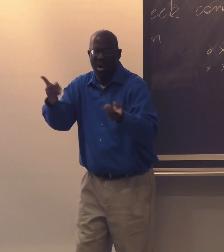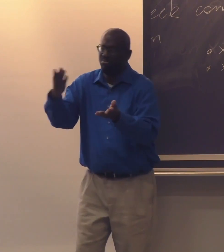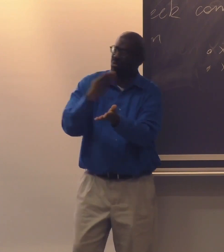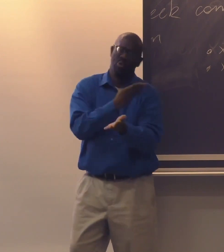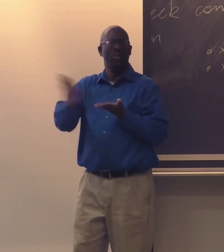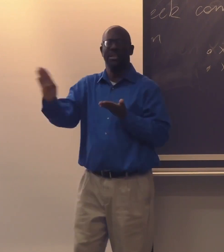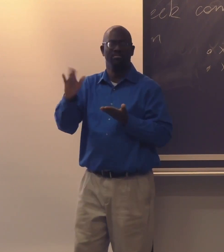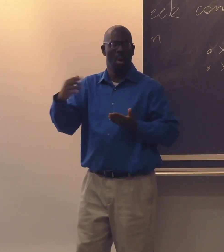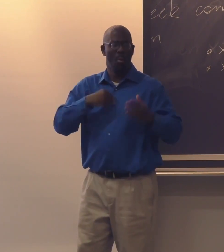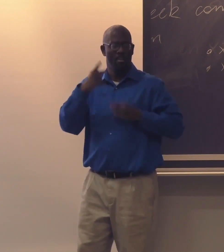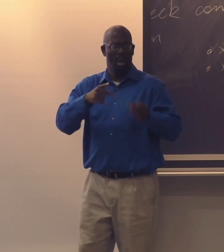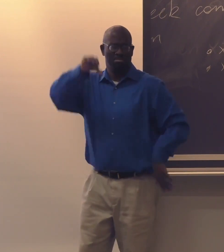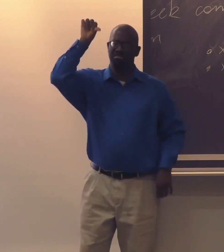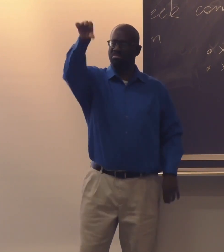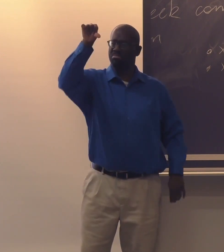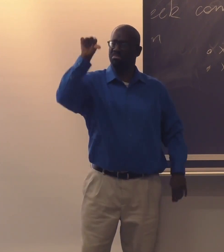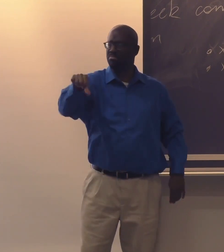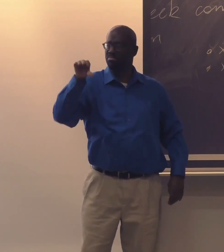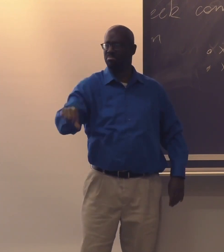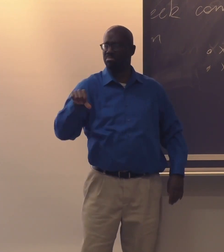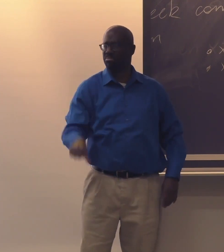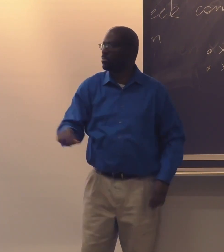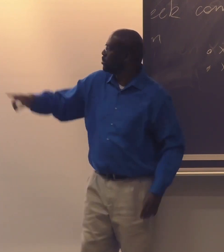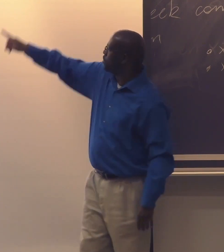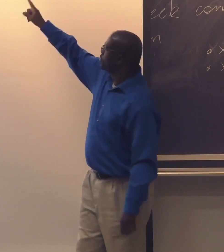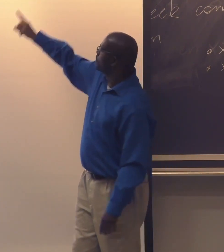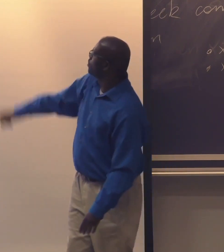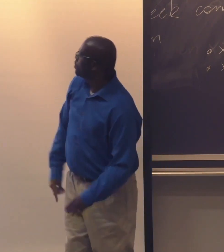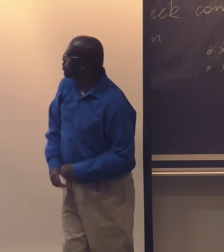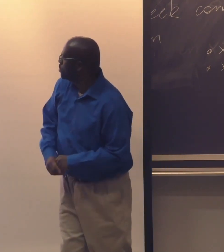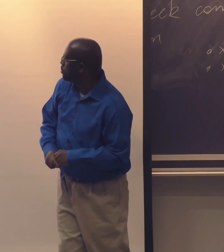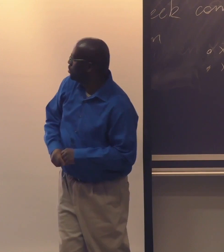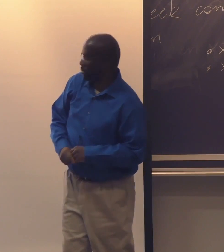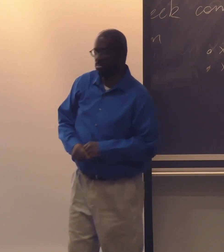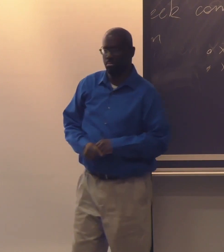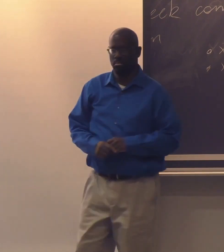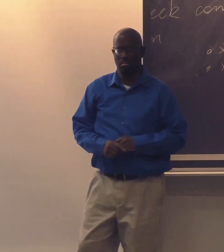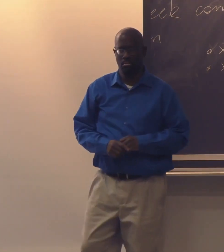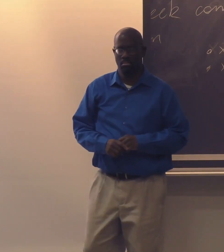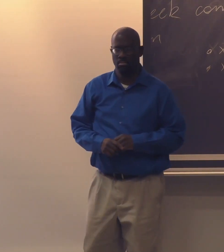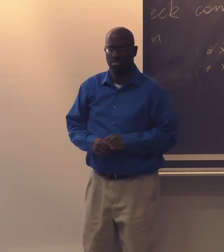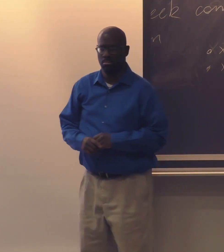They're invoking something. But they've been marginalized by white people. You can see all the thumbs down on the way